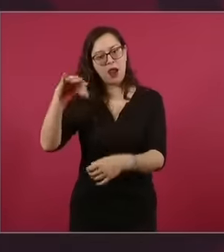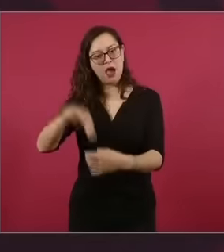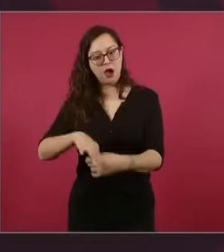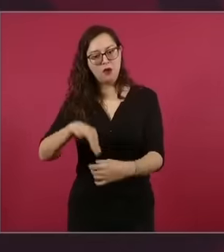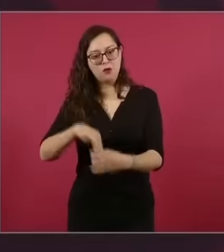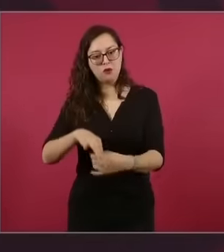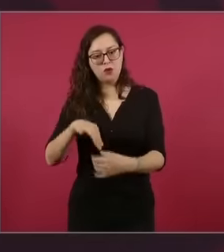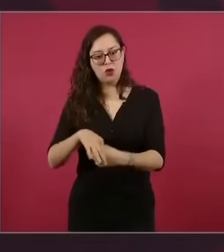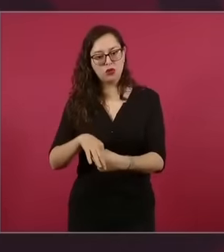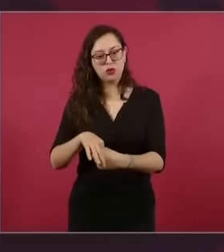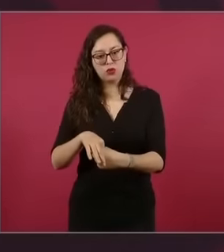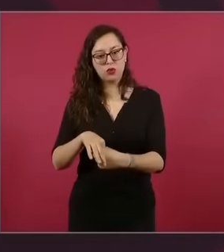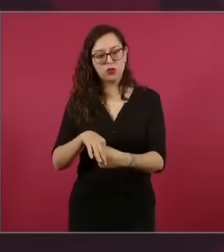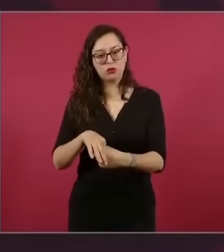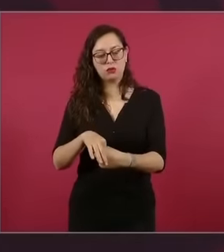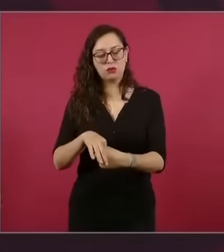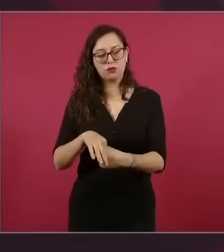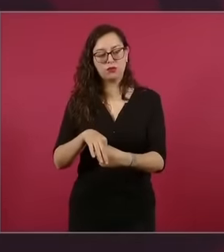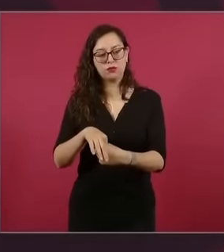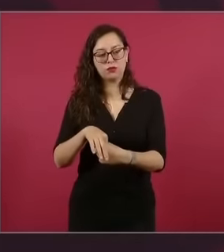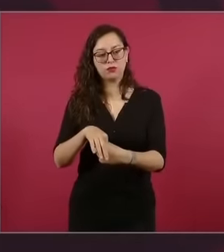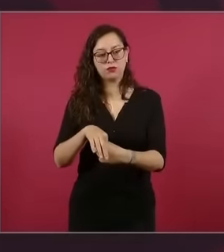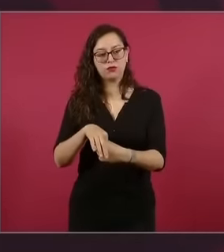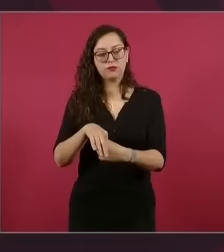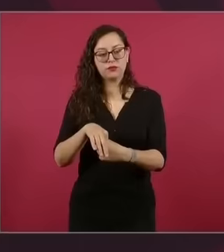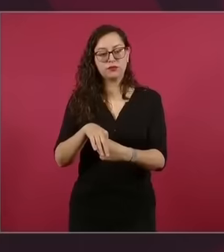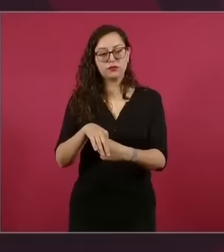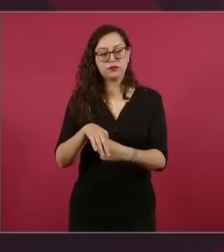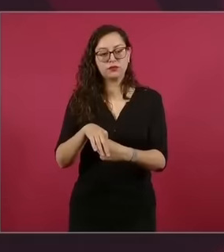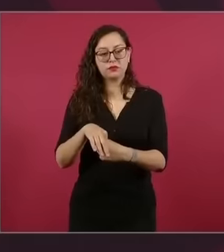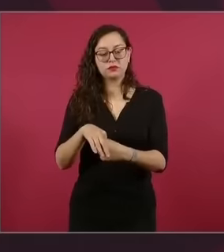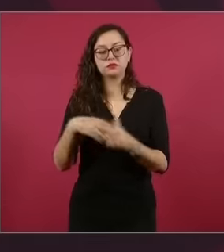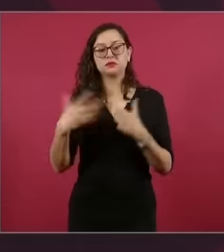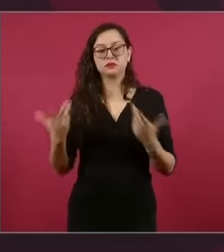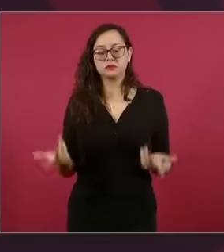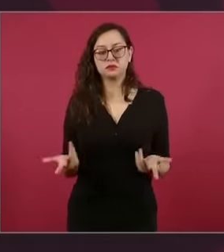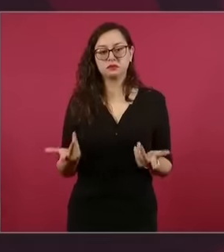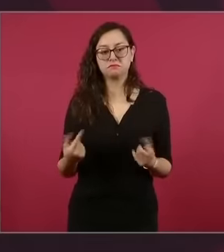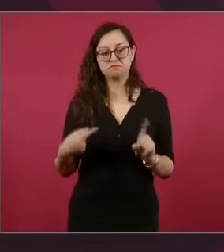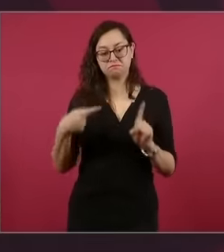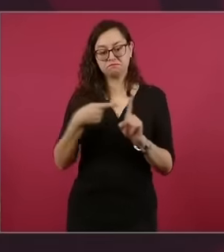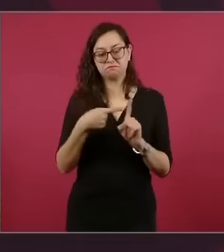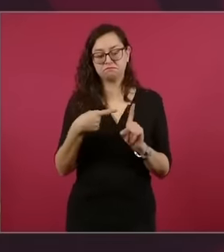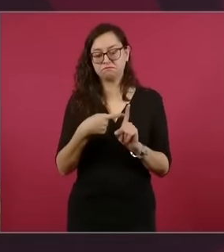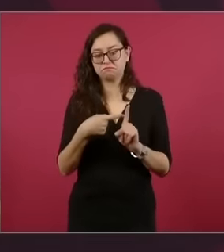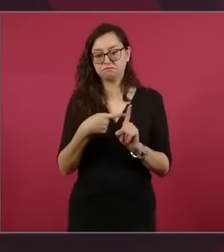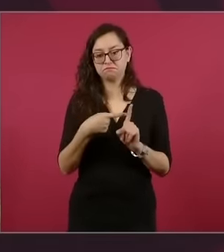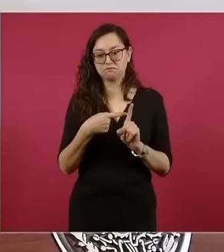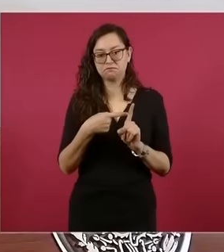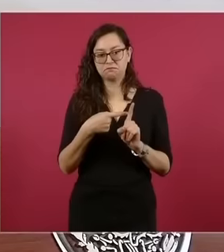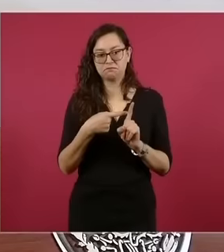very consistent way the train starts